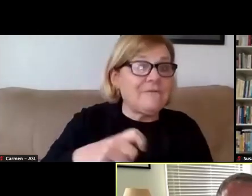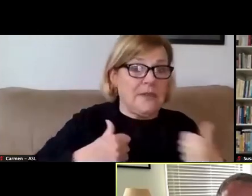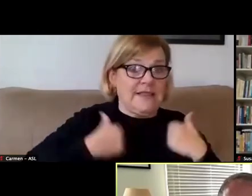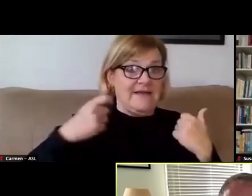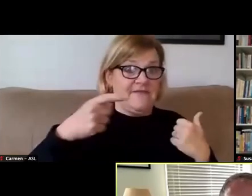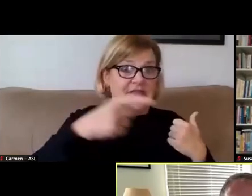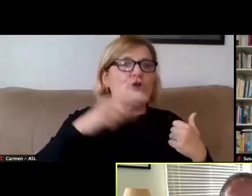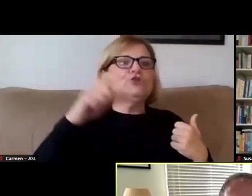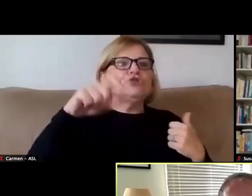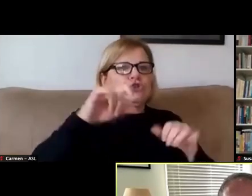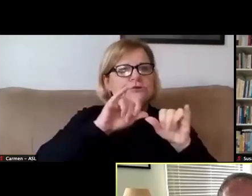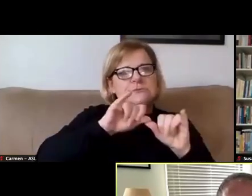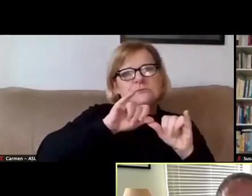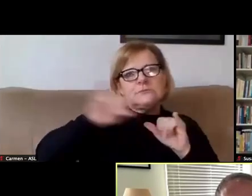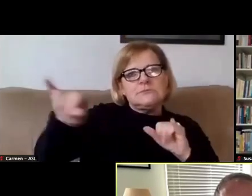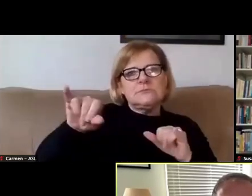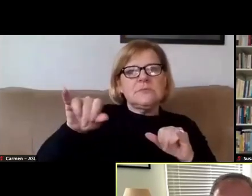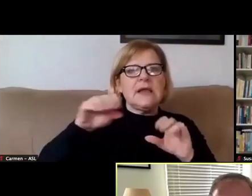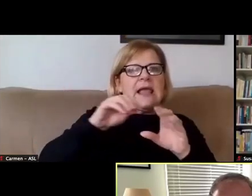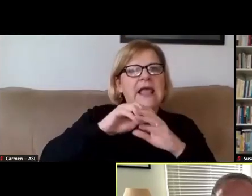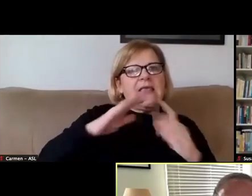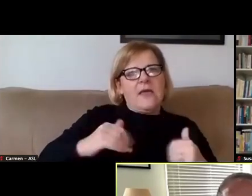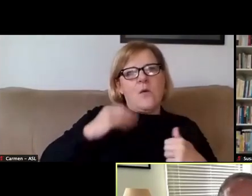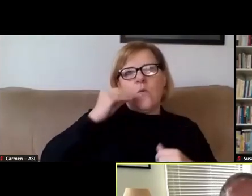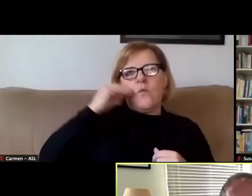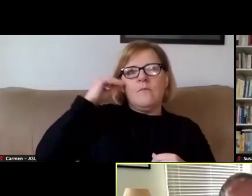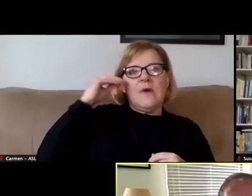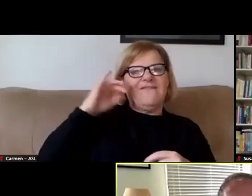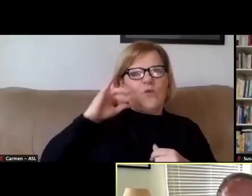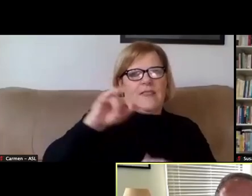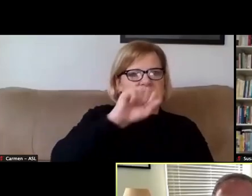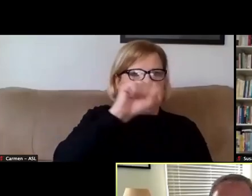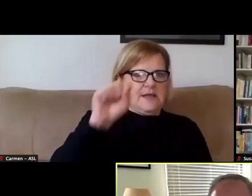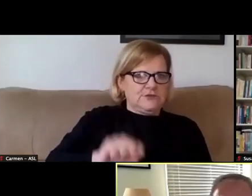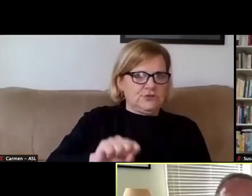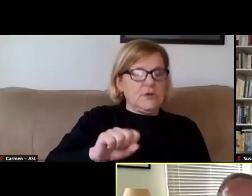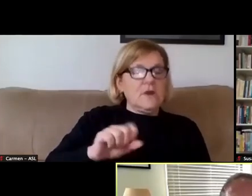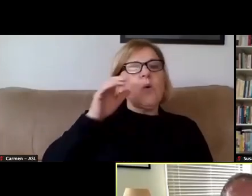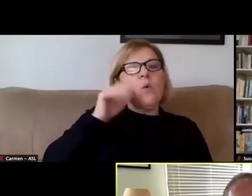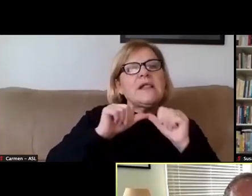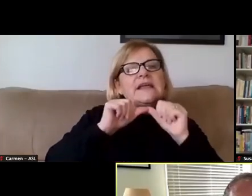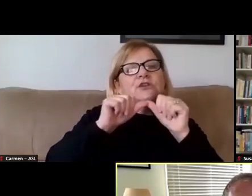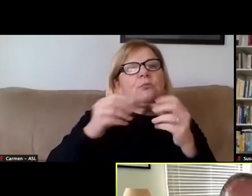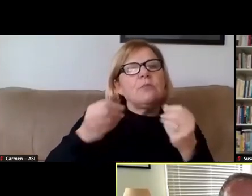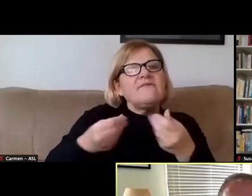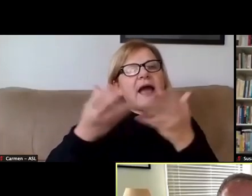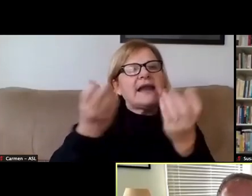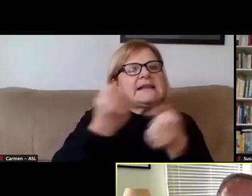should remain at their permanent residences for the semester. We'll continue to provide a safe place to live